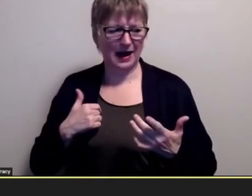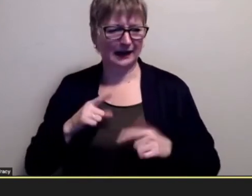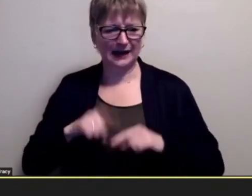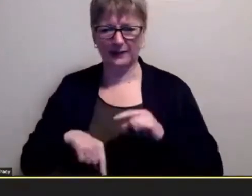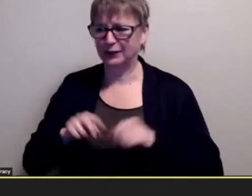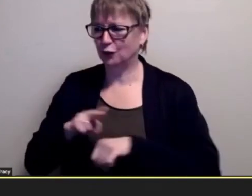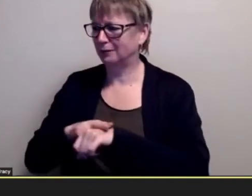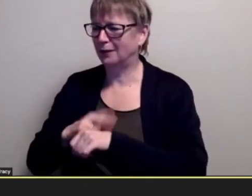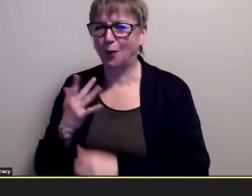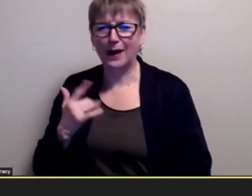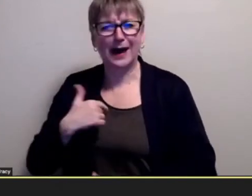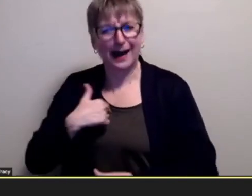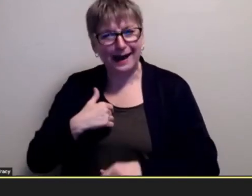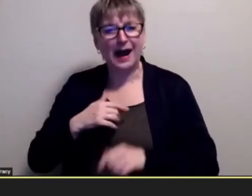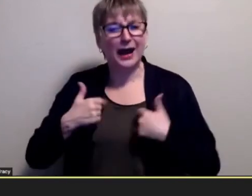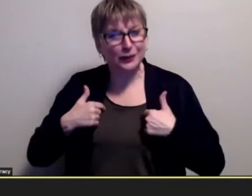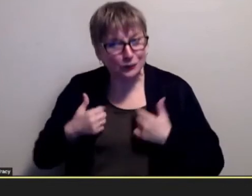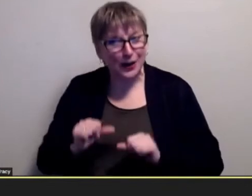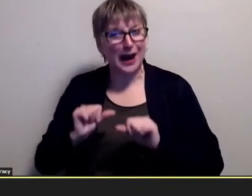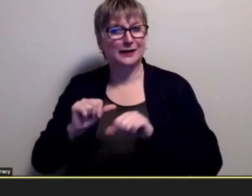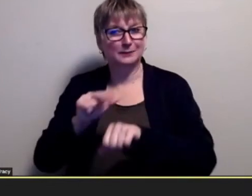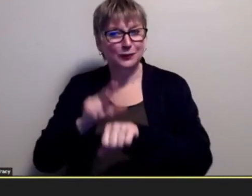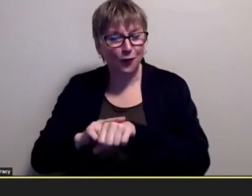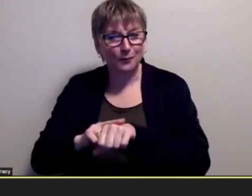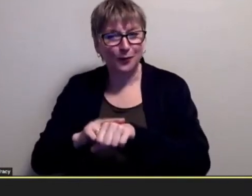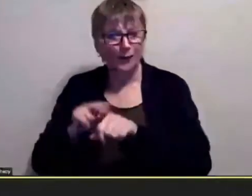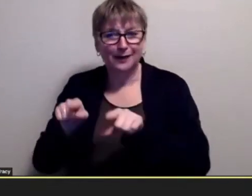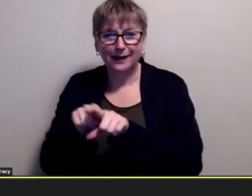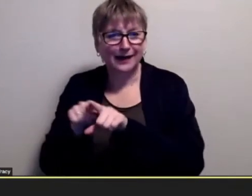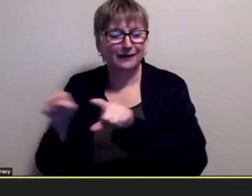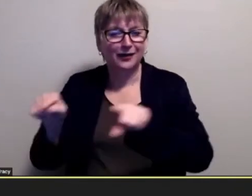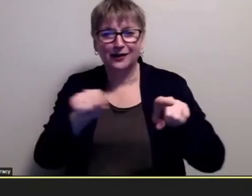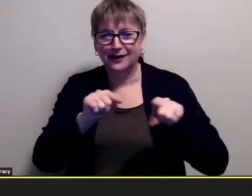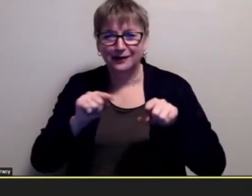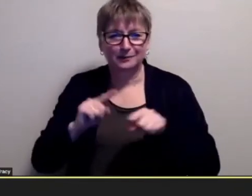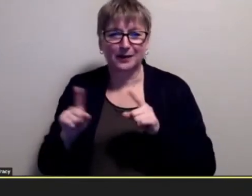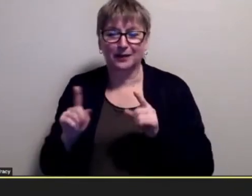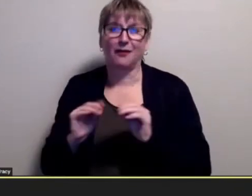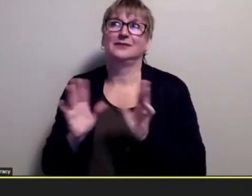and i'm trying to be normal like everyone else but that obviously wasn't working because i